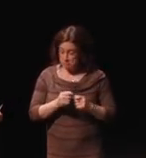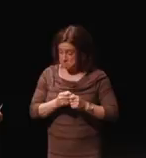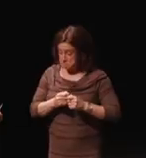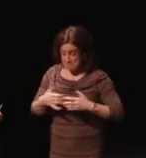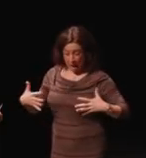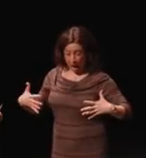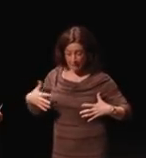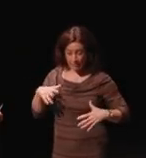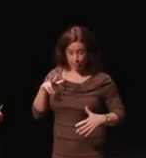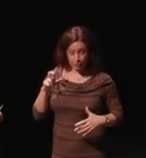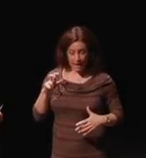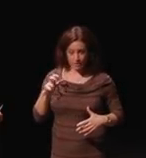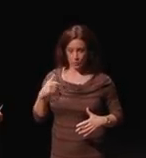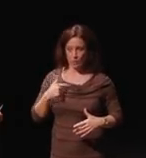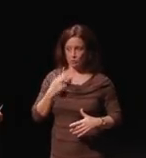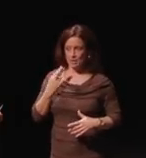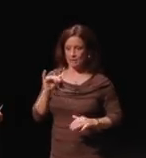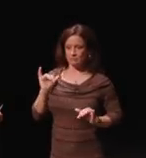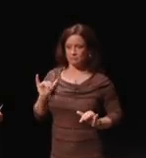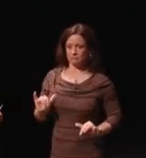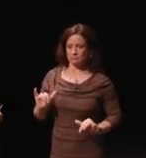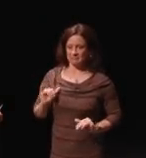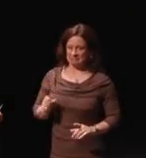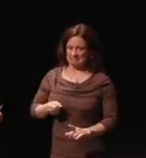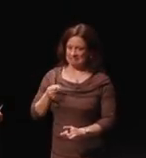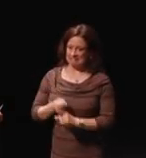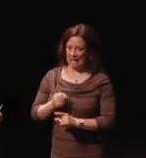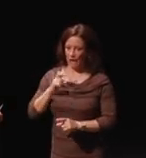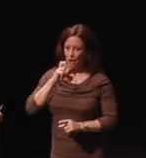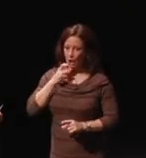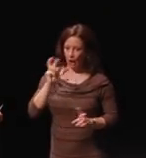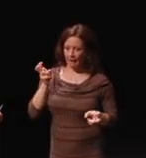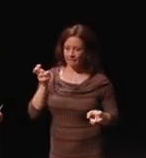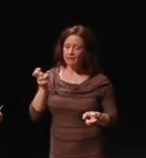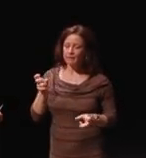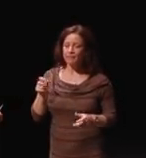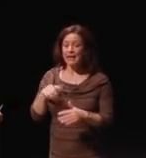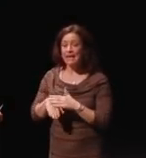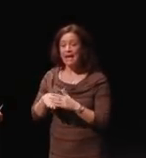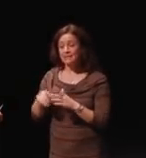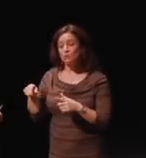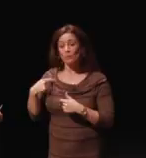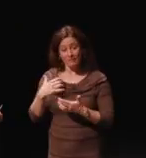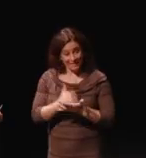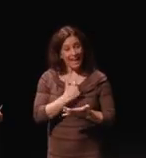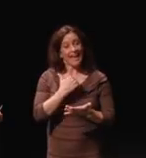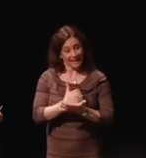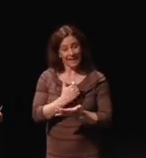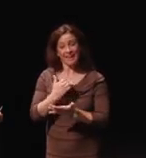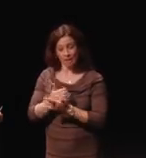We realized we had hit a nerve and that the access that we had gained in all of these other earlier laws,